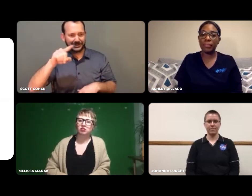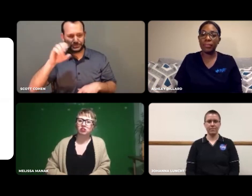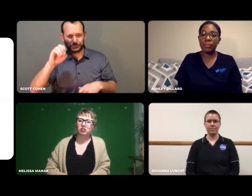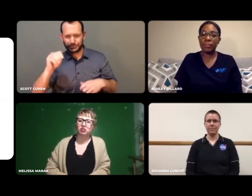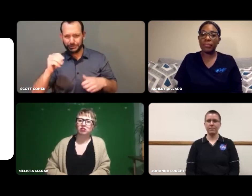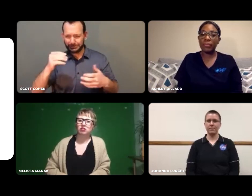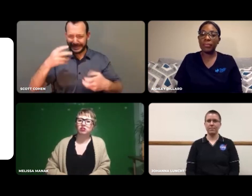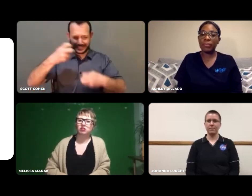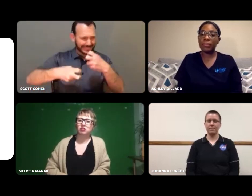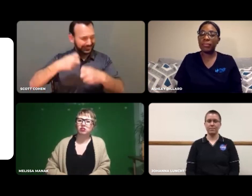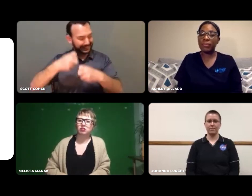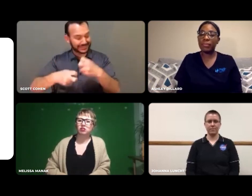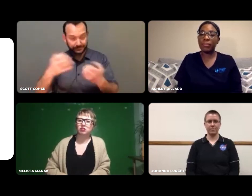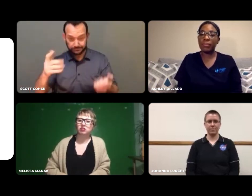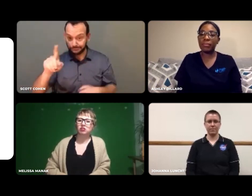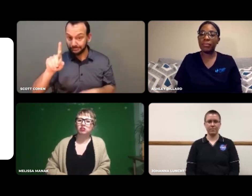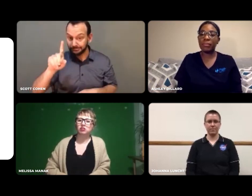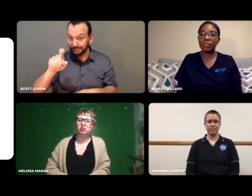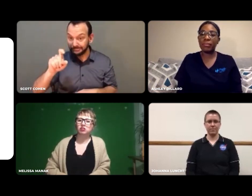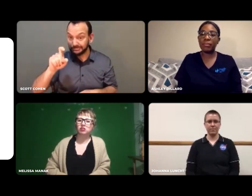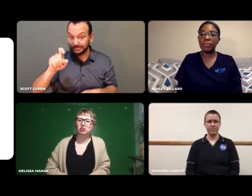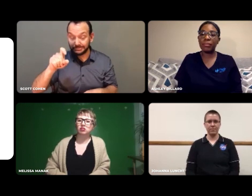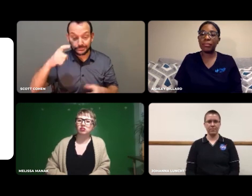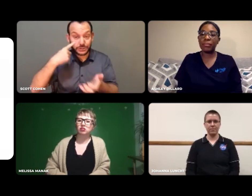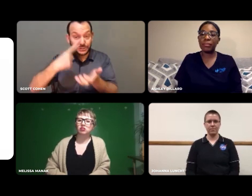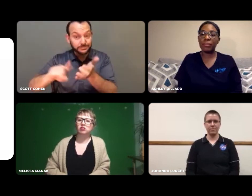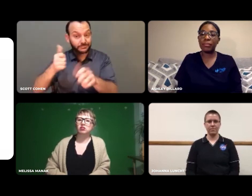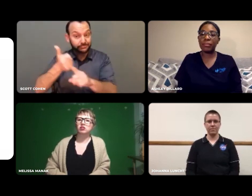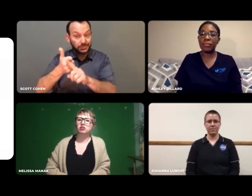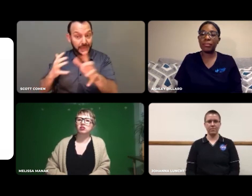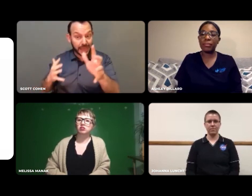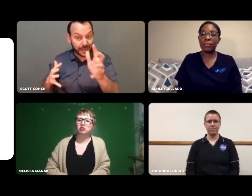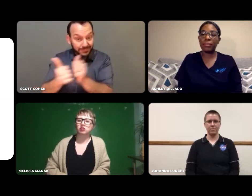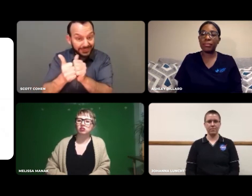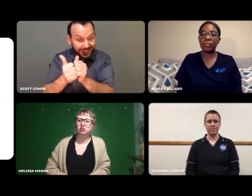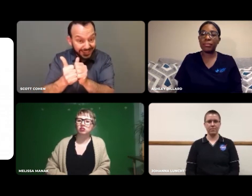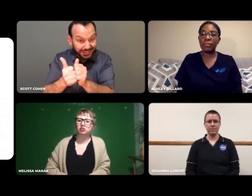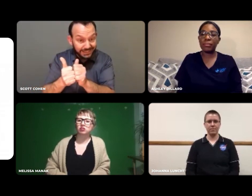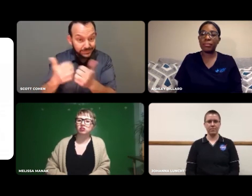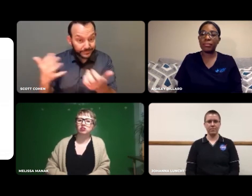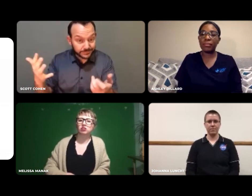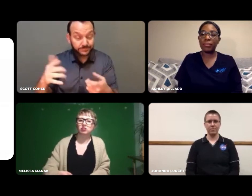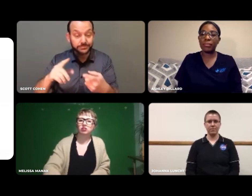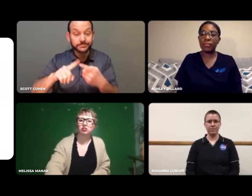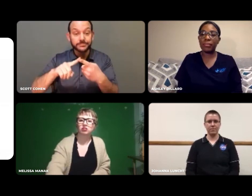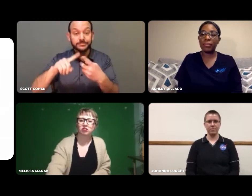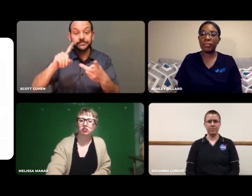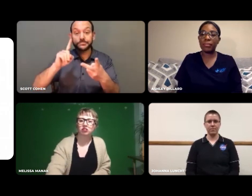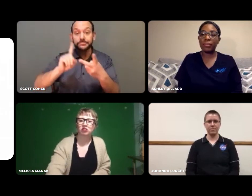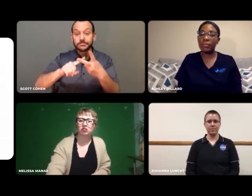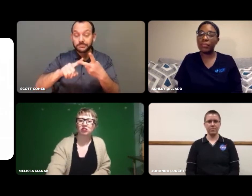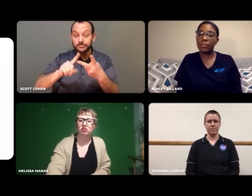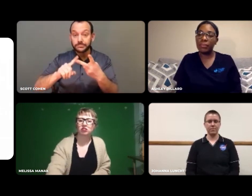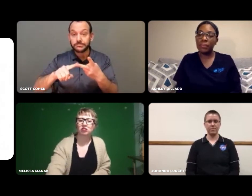If you're experiencing any difficulties, make sure you're using the most updated version of Zoom.